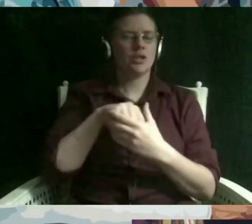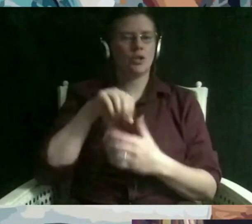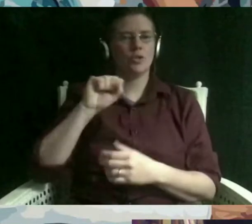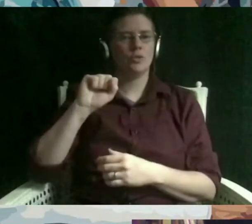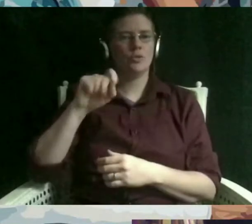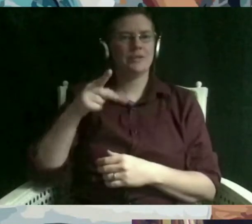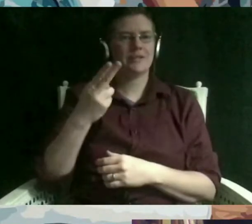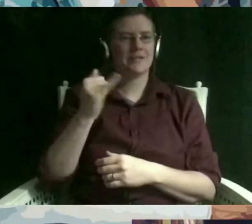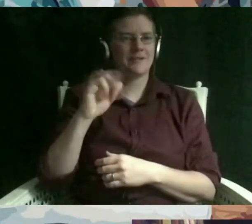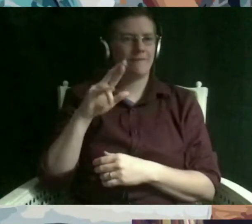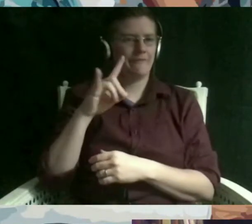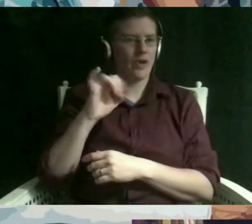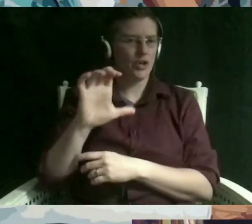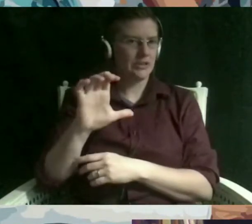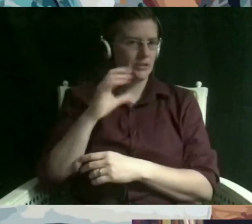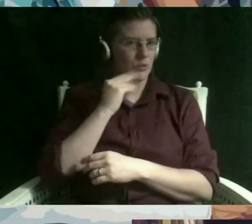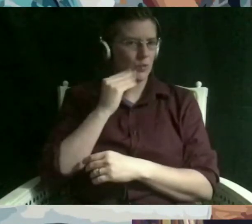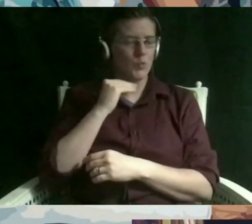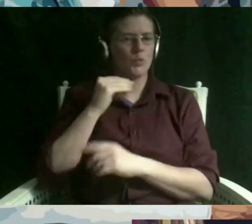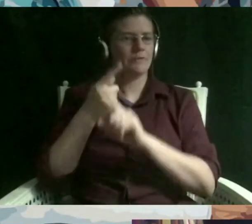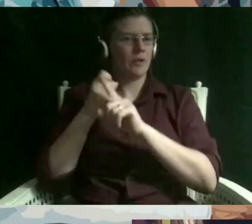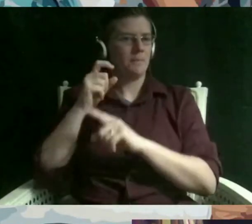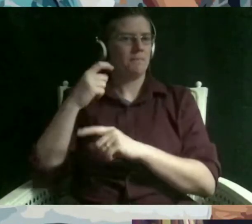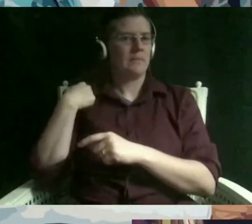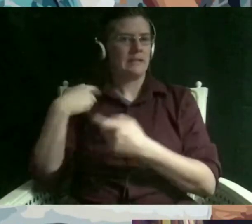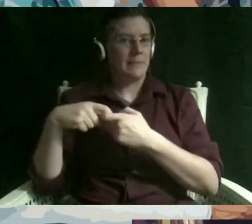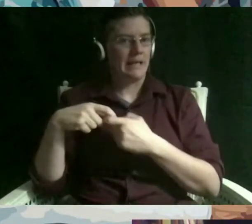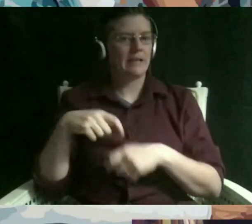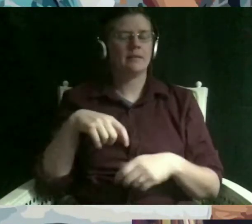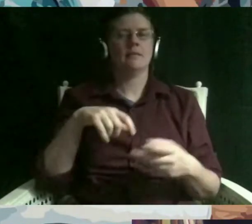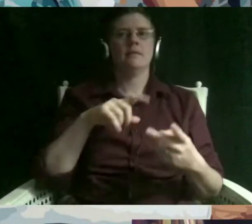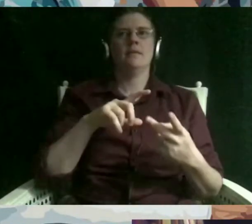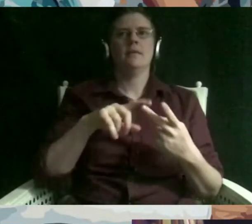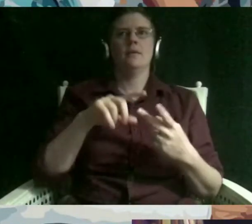and have very different cultural traditions it ignores mizrahi jews or native to the middle